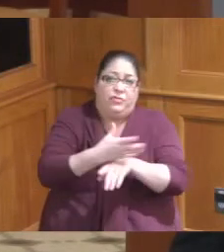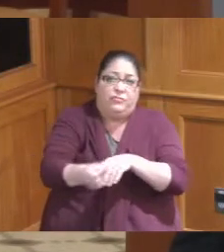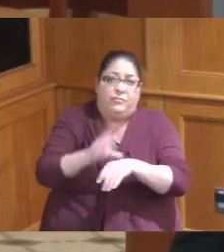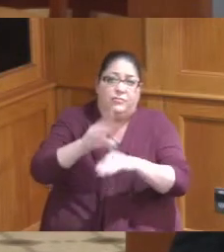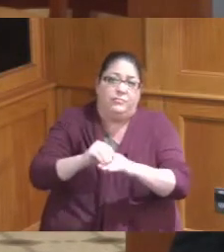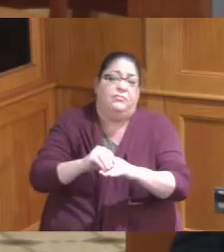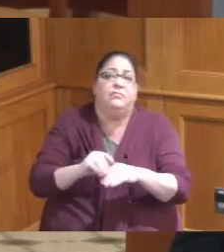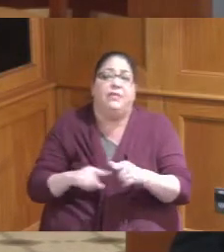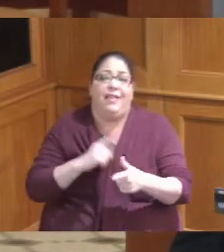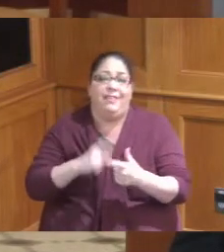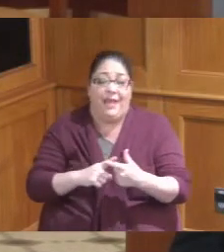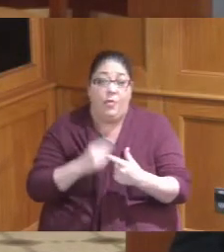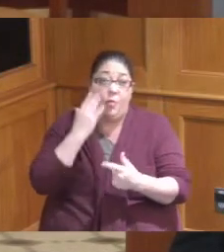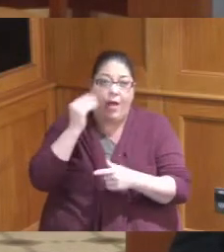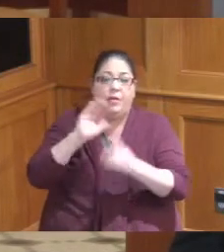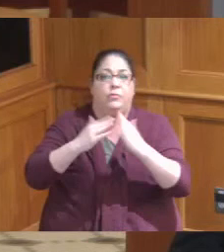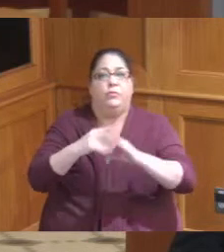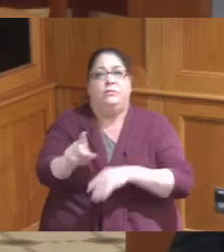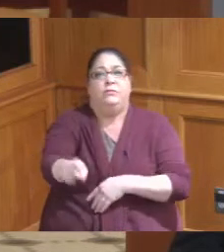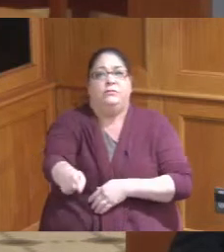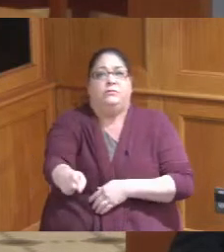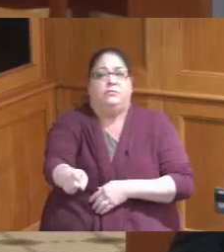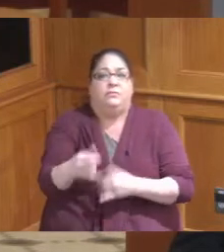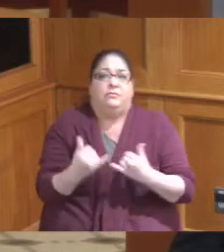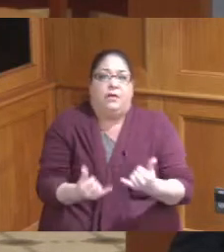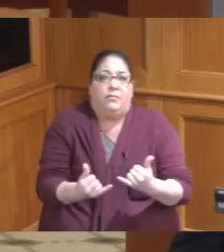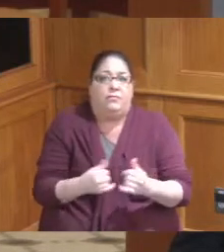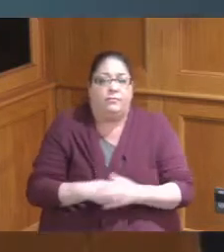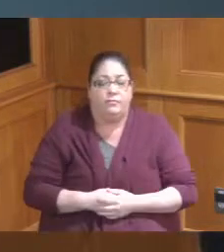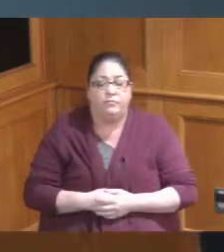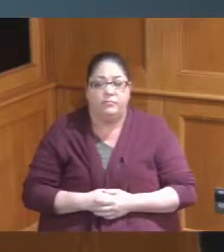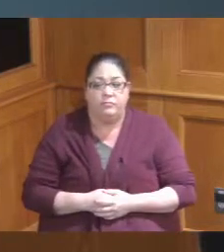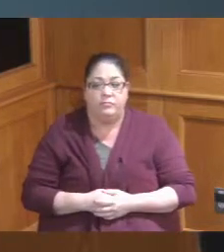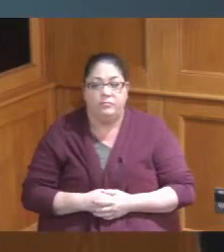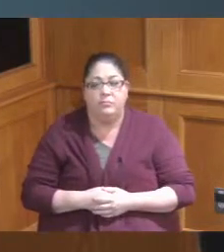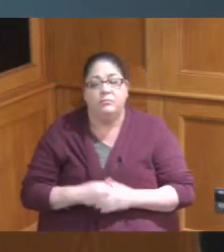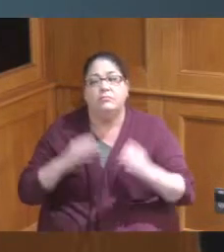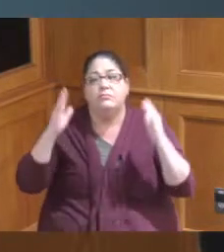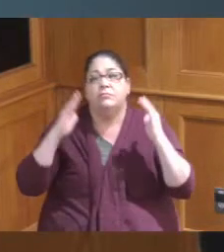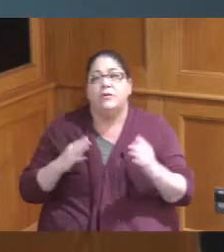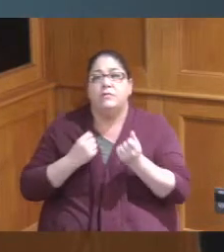the need that's out there right now and under the Supportive Services of a million dollars I